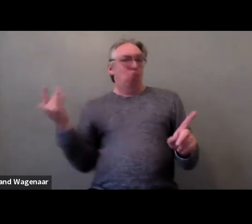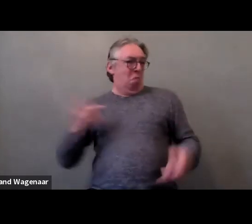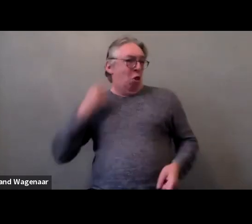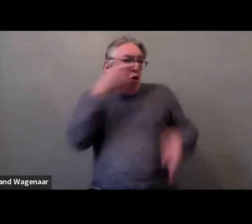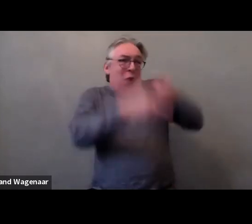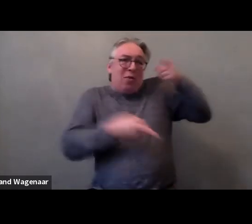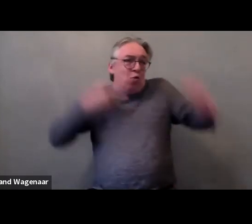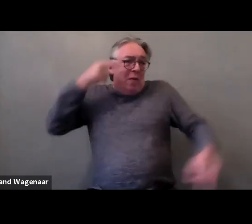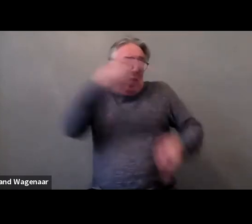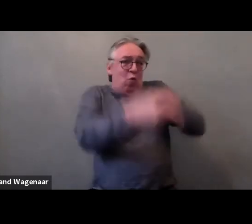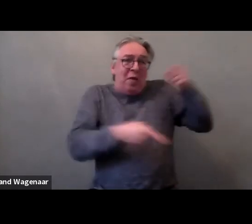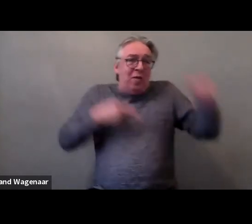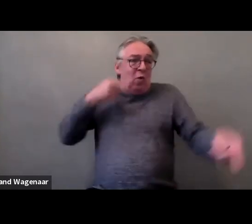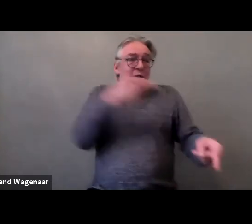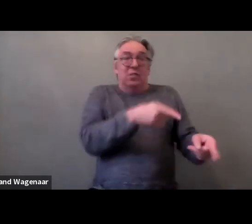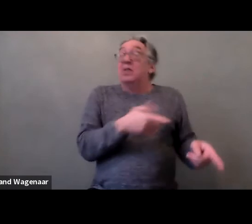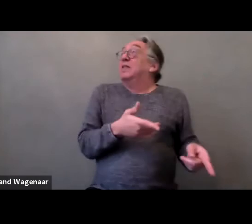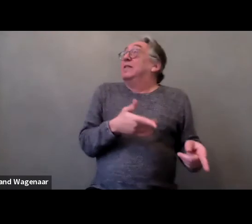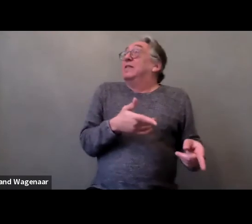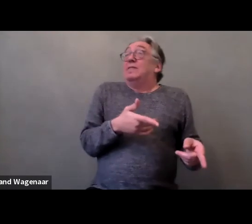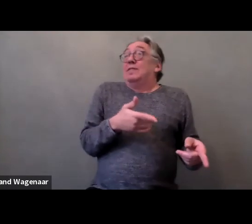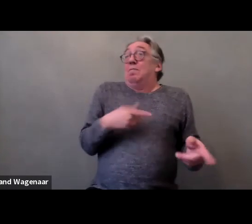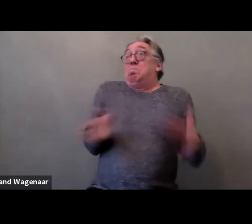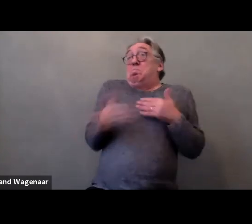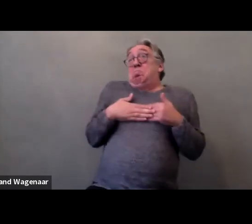she was not able to go and not see him as a punishment.